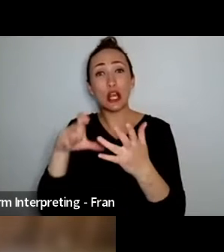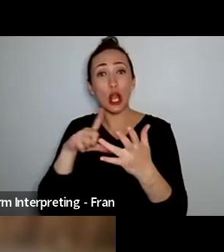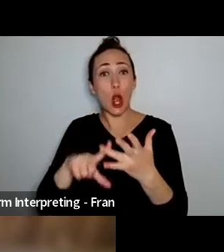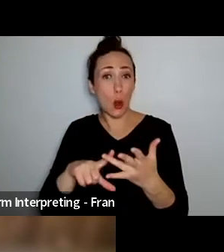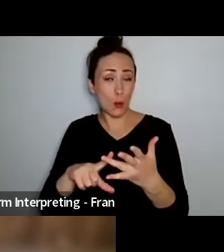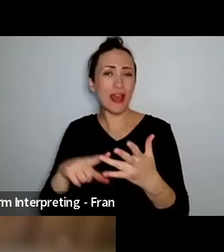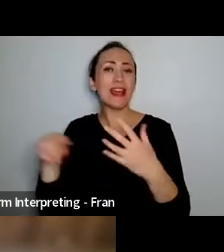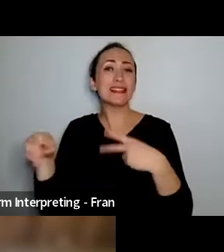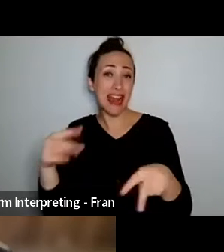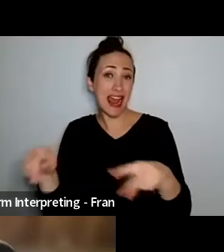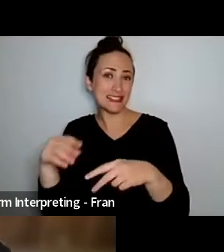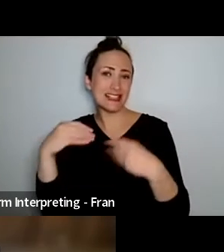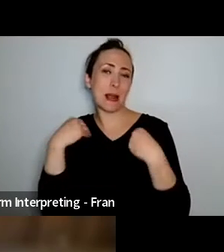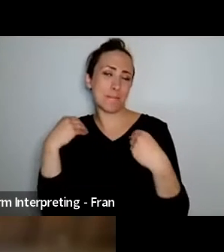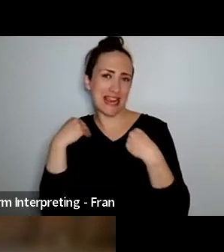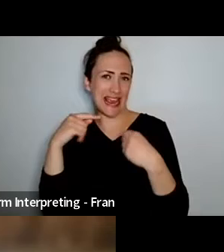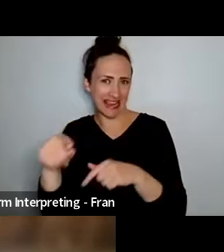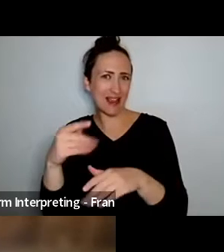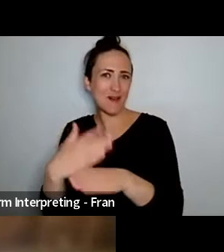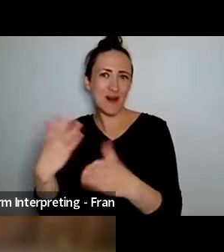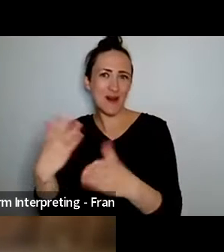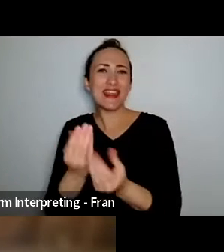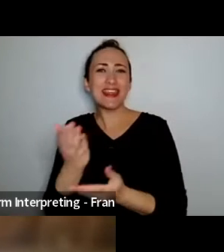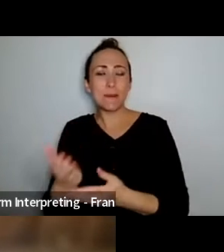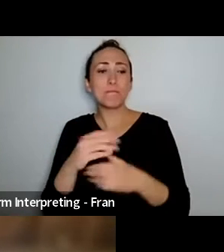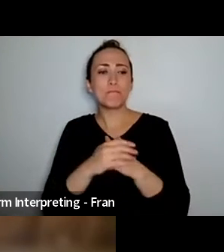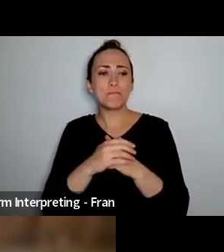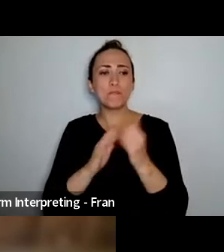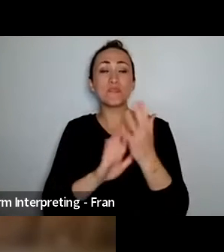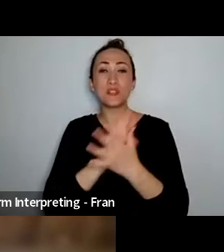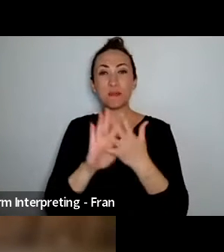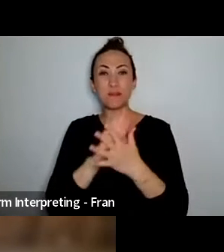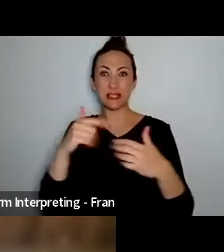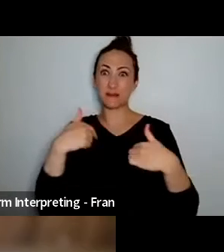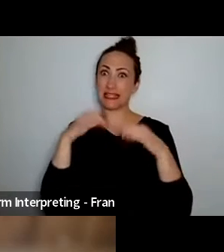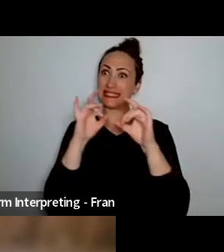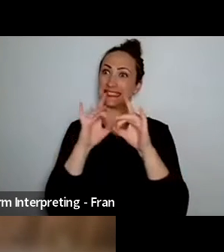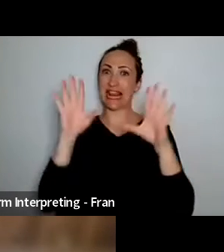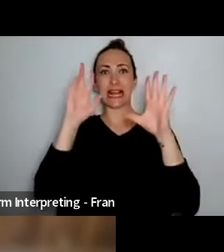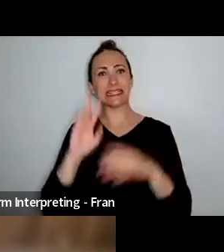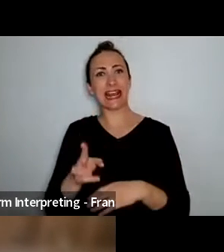yeah it sort of kick started my career again in a sort of an international circuit so I danced